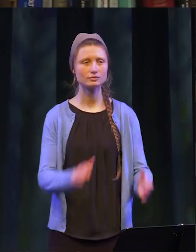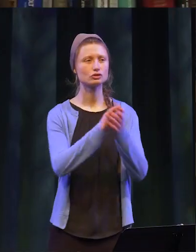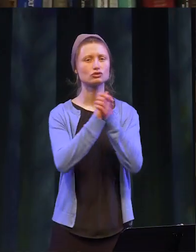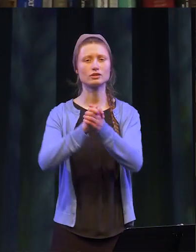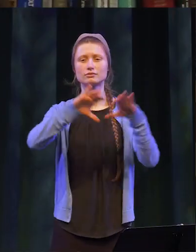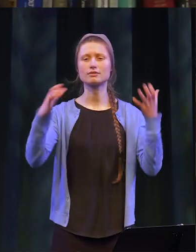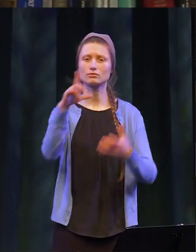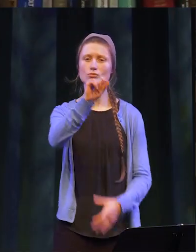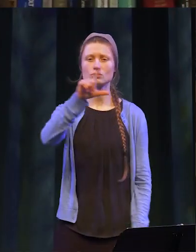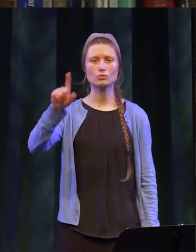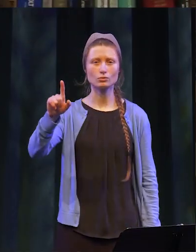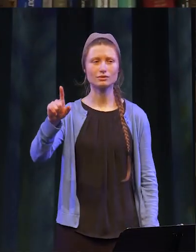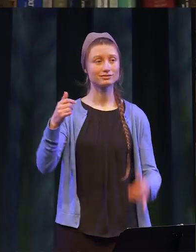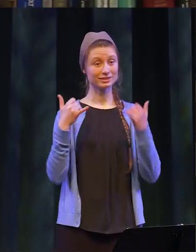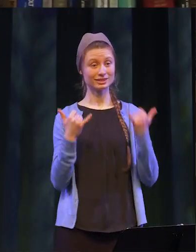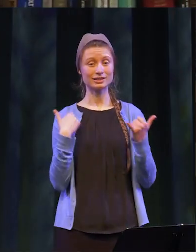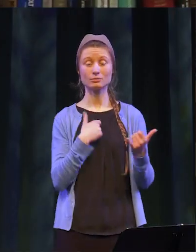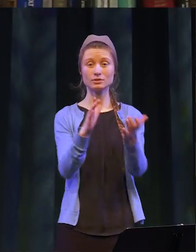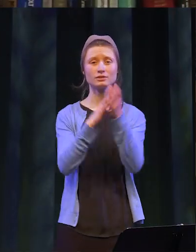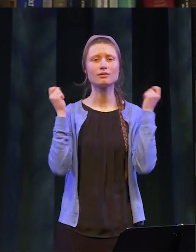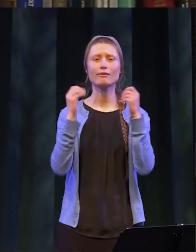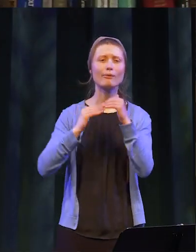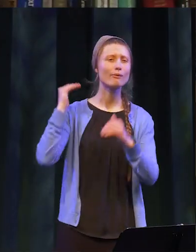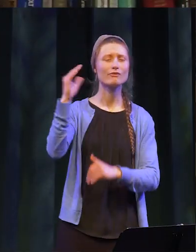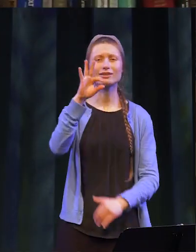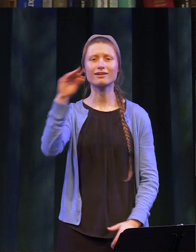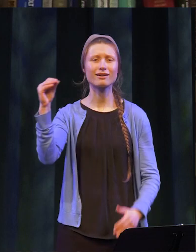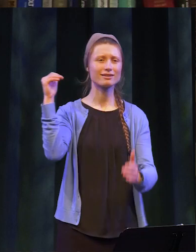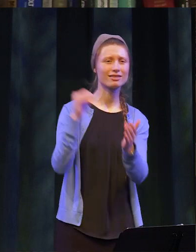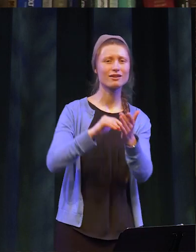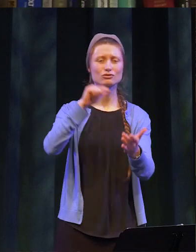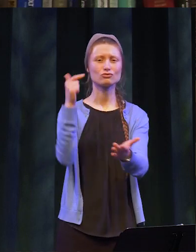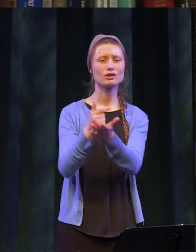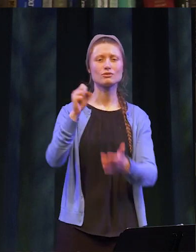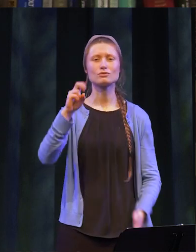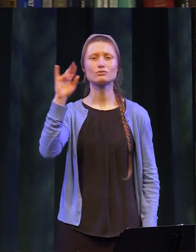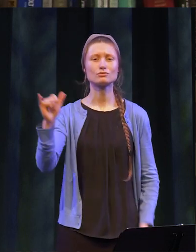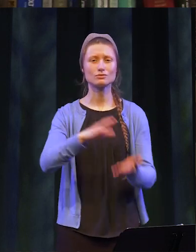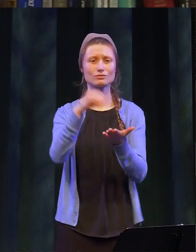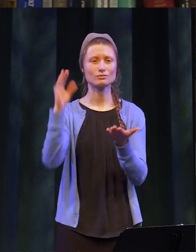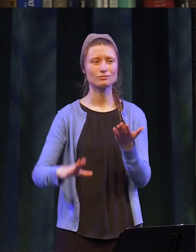To the graduating class of 2021, today we celebrate over 90, 000 graduating SUNY students. I know